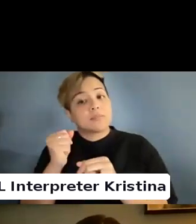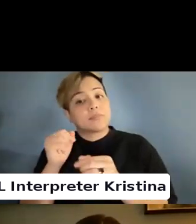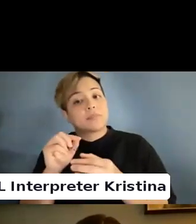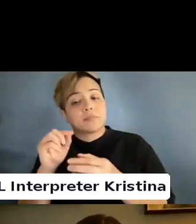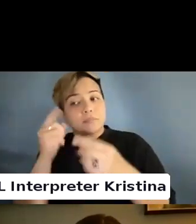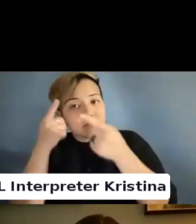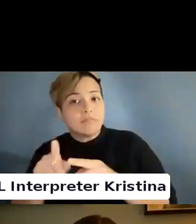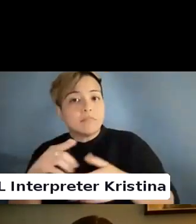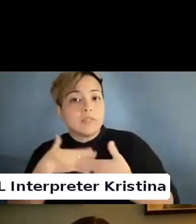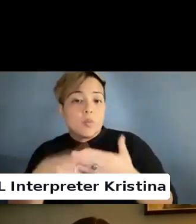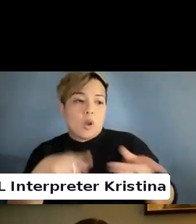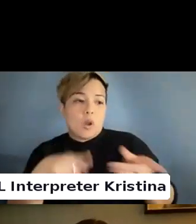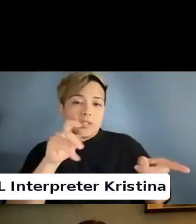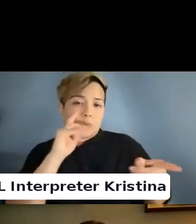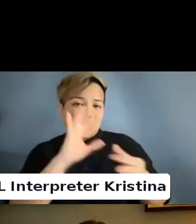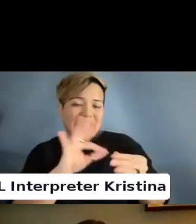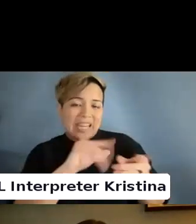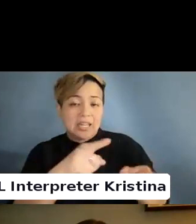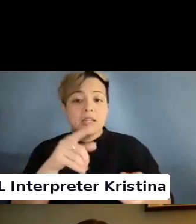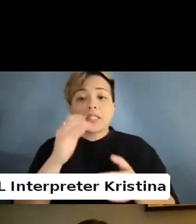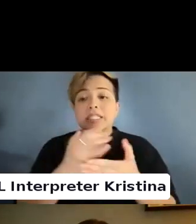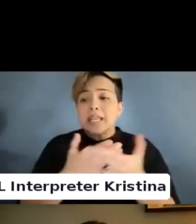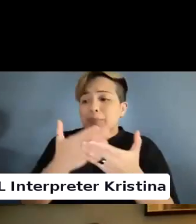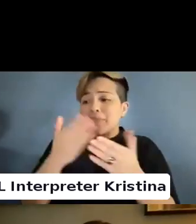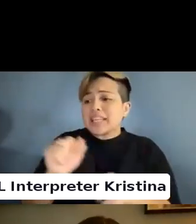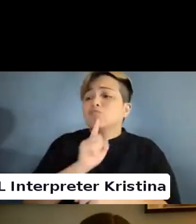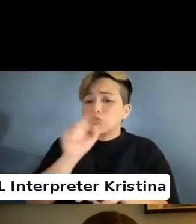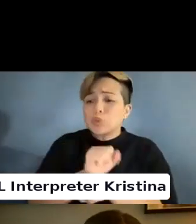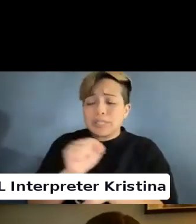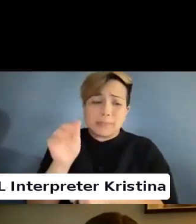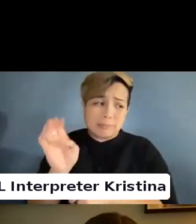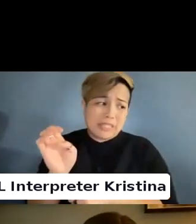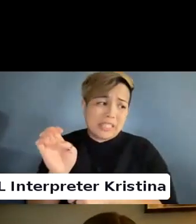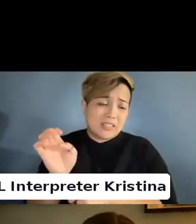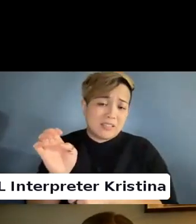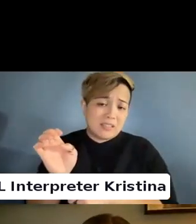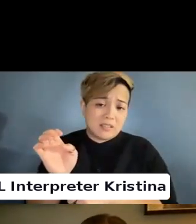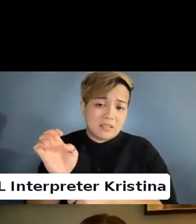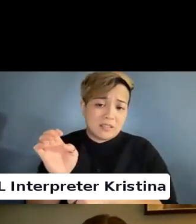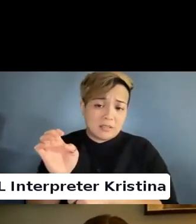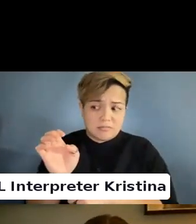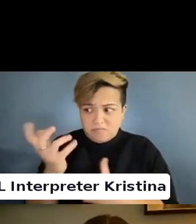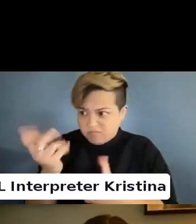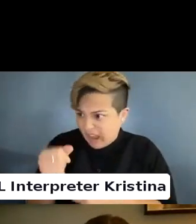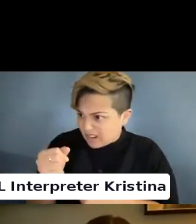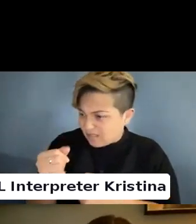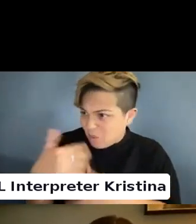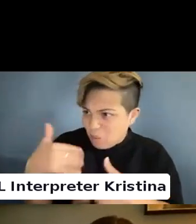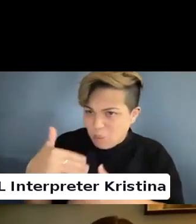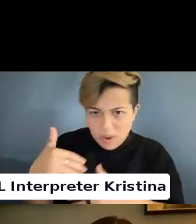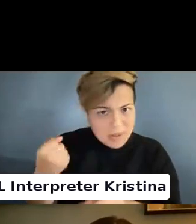That certain things truly can be disabling or can impact us.